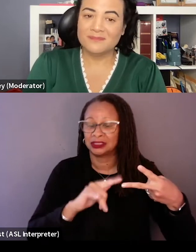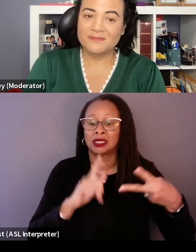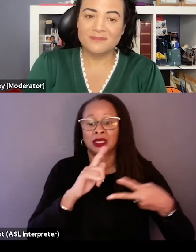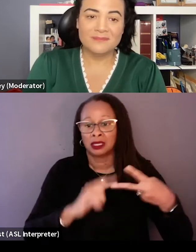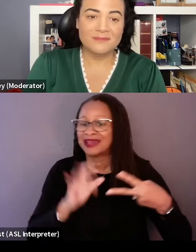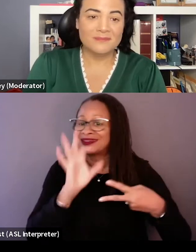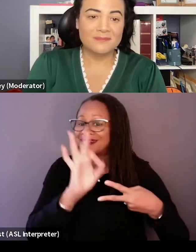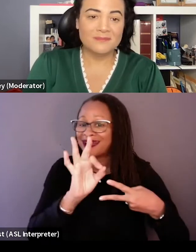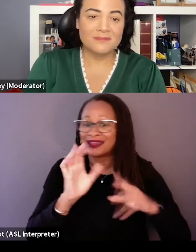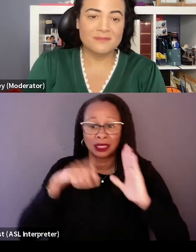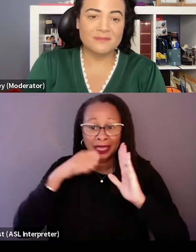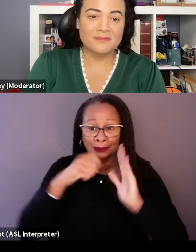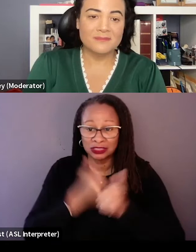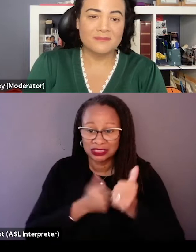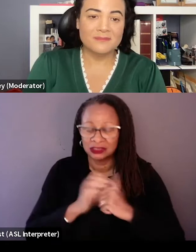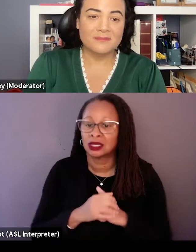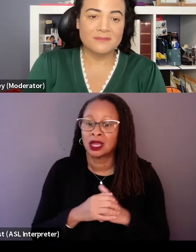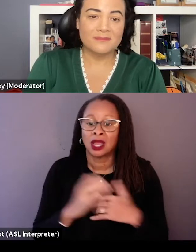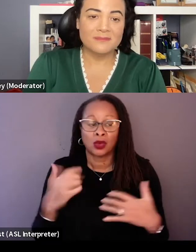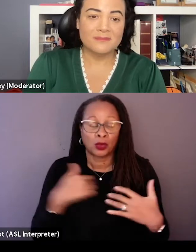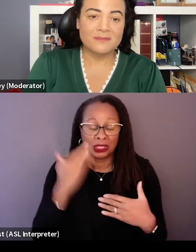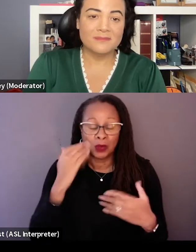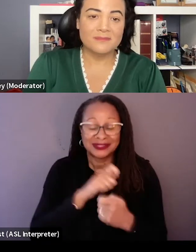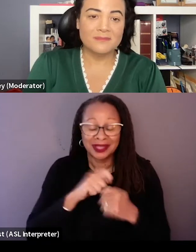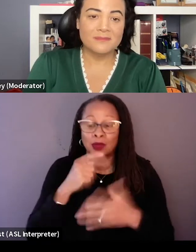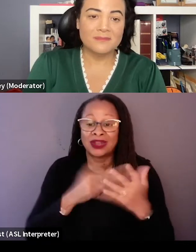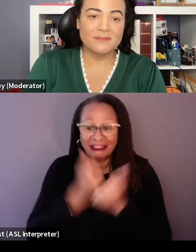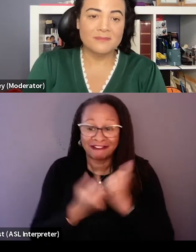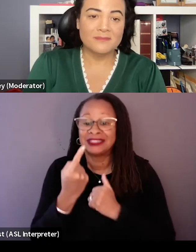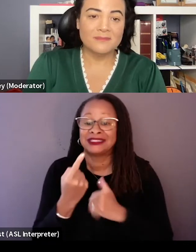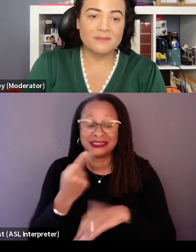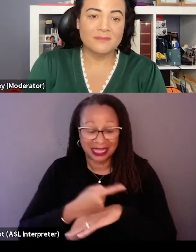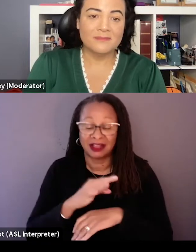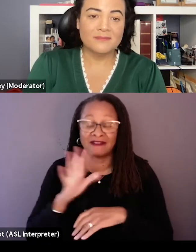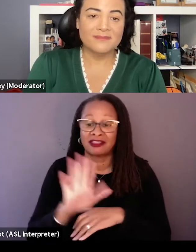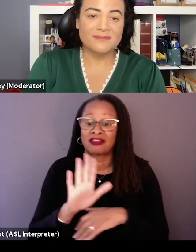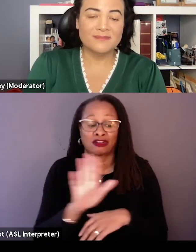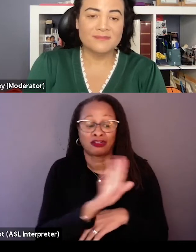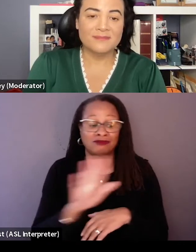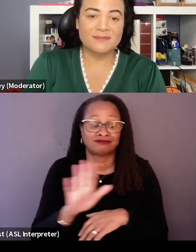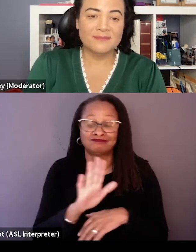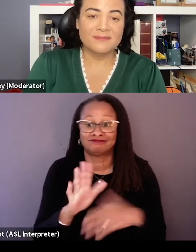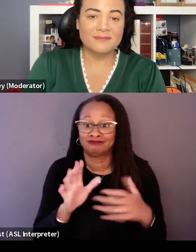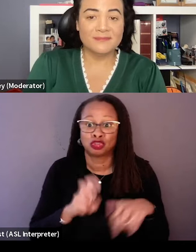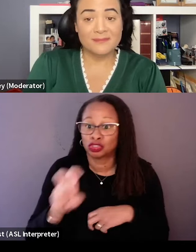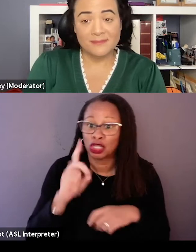we know exactly what every day of their journey looked like. We know from the orbiters above Mars what the terrain looks like,